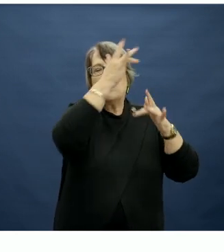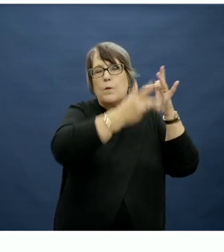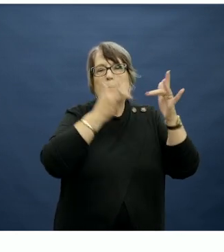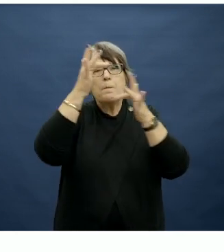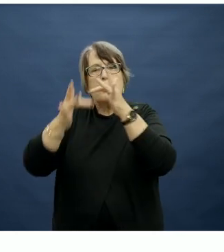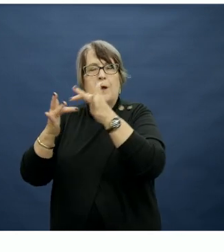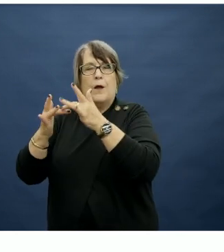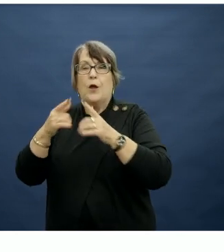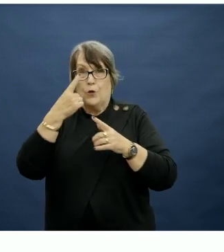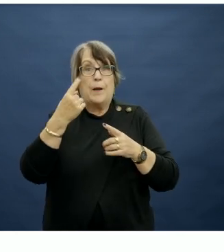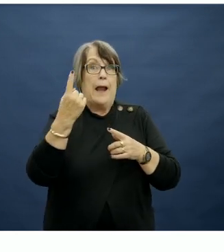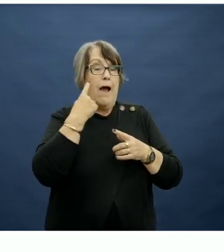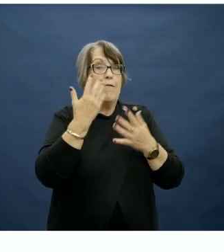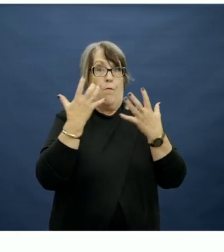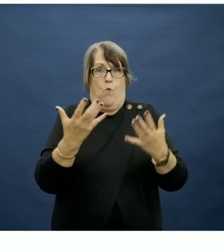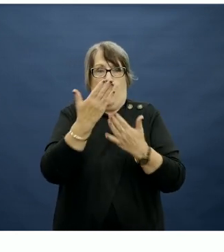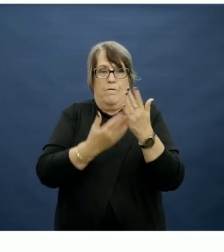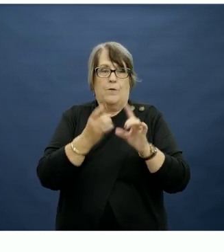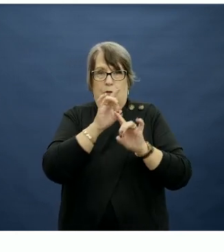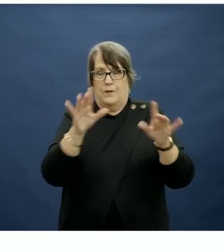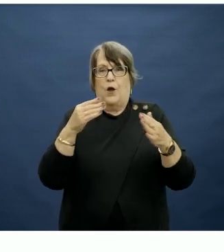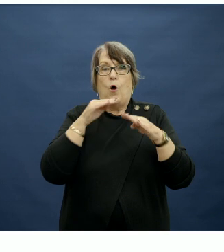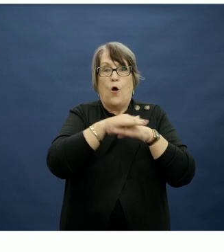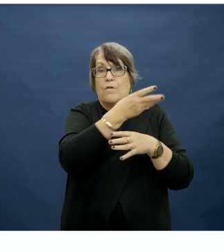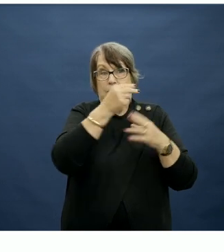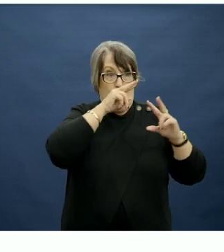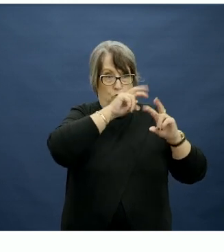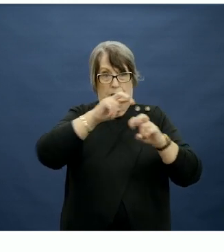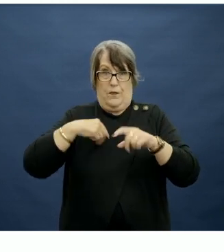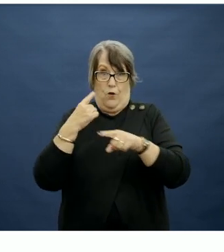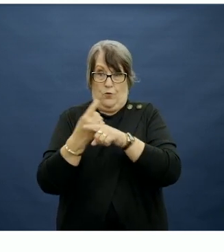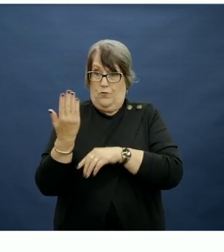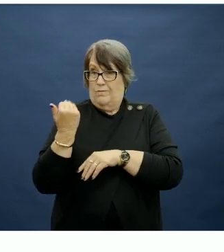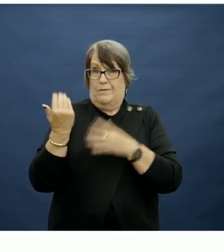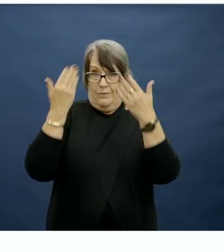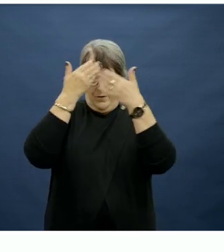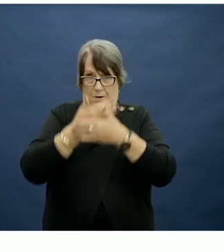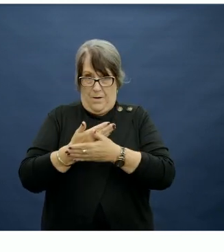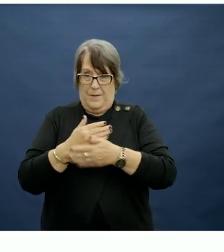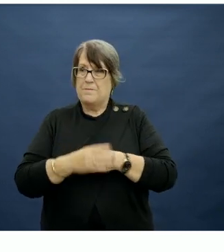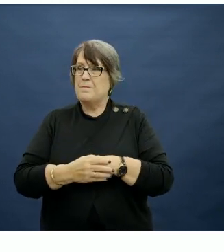that you can go for further information about some of the research that I spoke about this evening. So thank you, Karen.